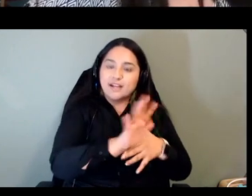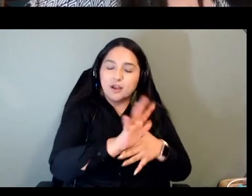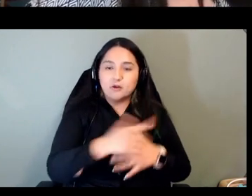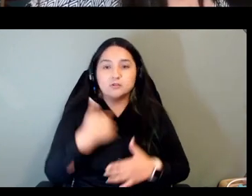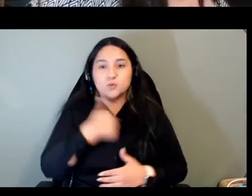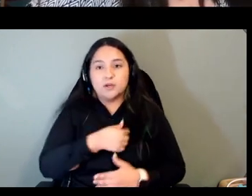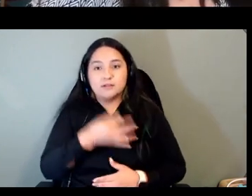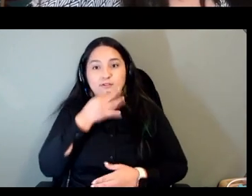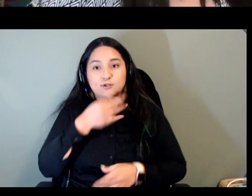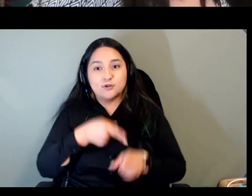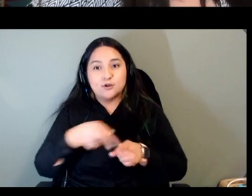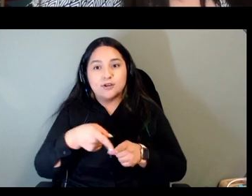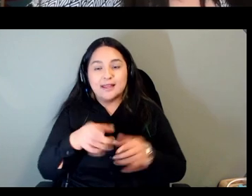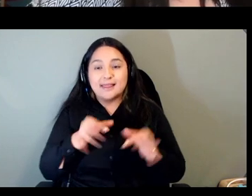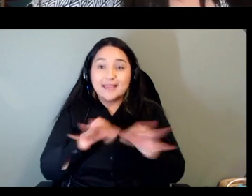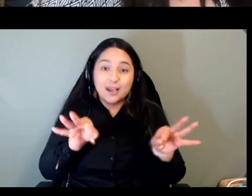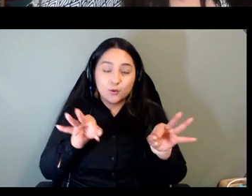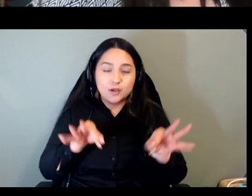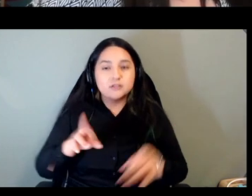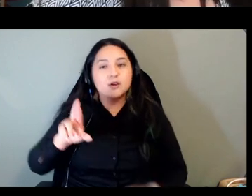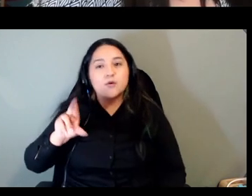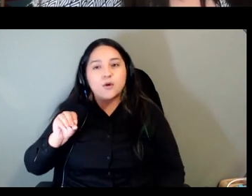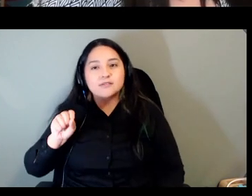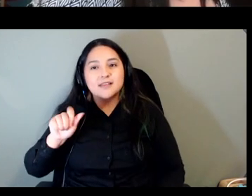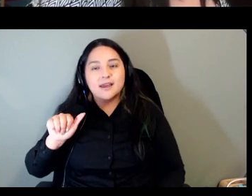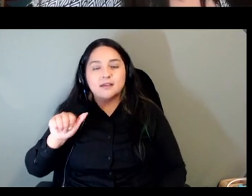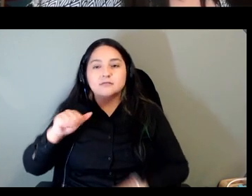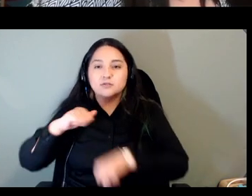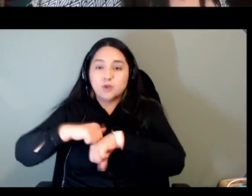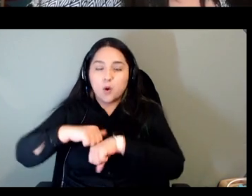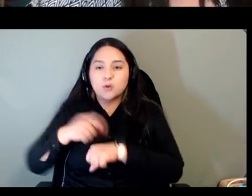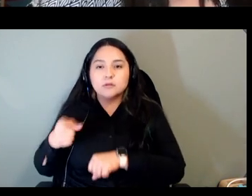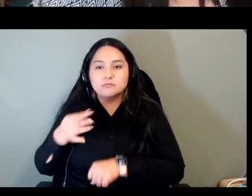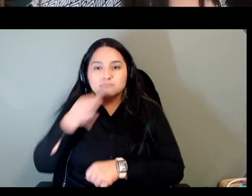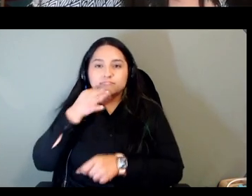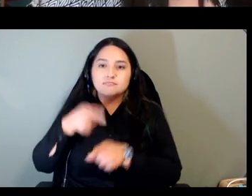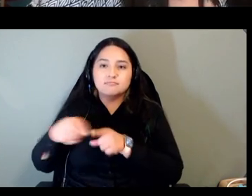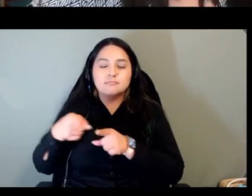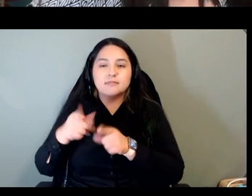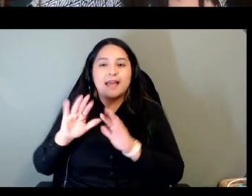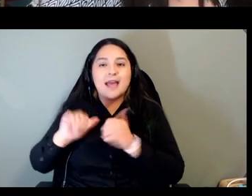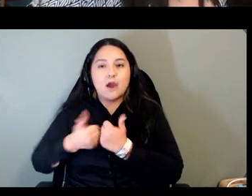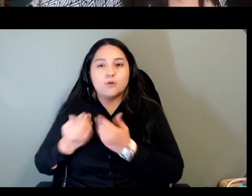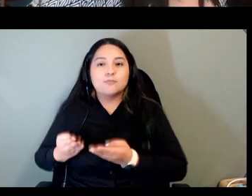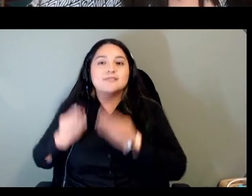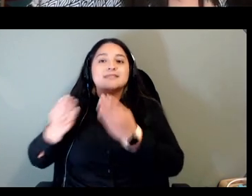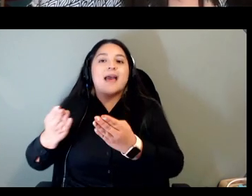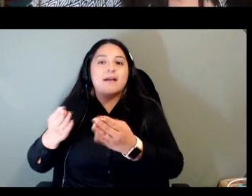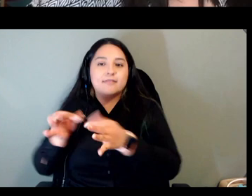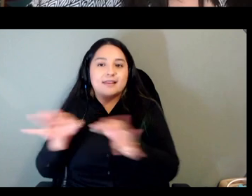good at presenting this language in an interesting way online so um at a certain point even though